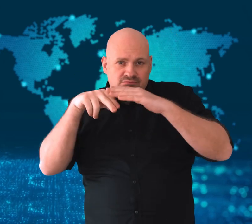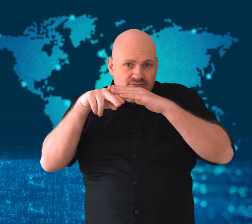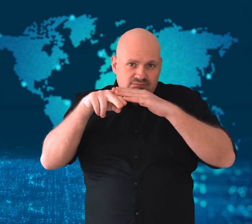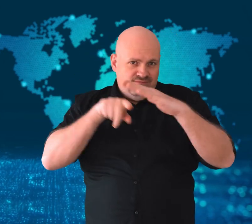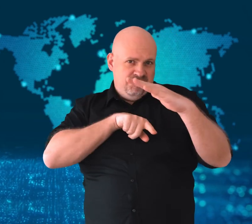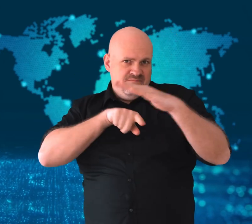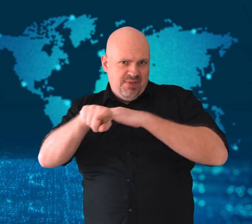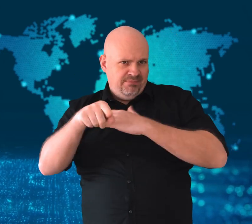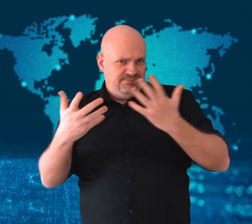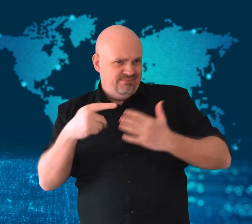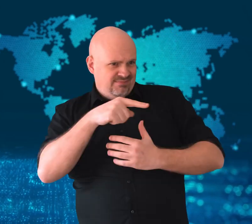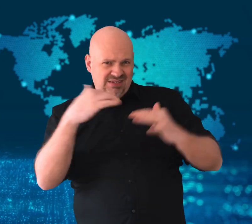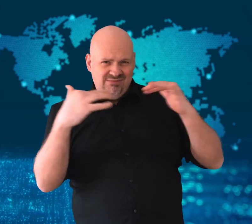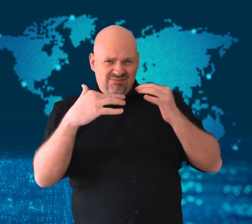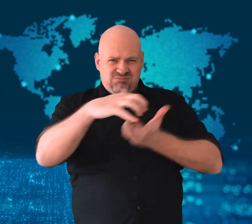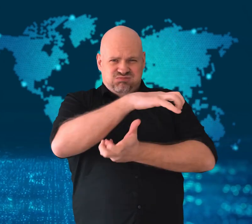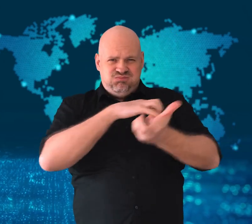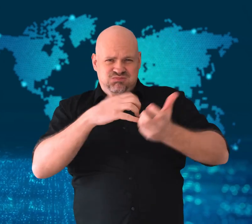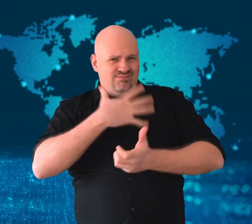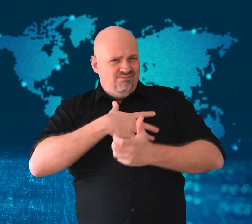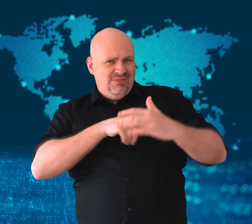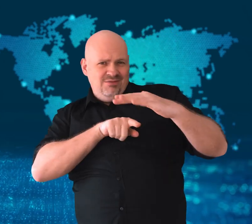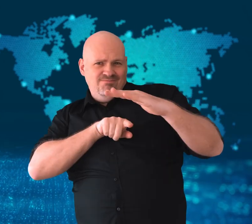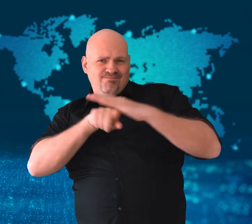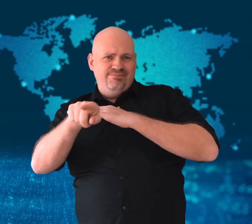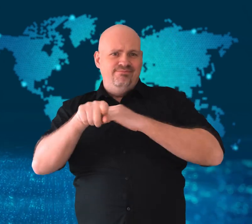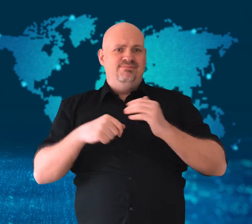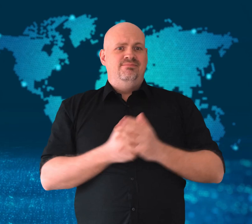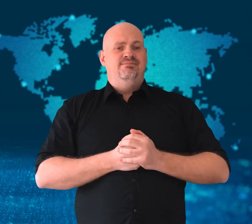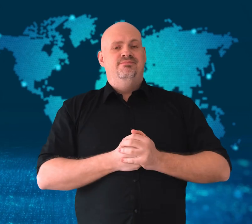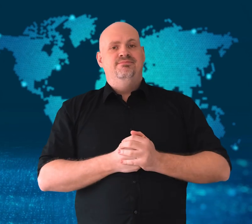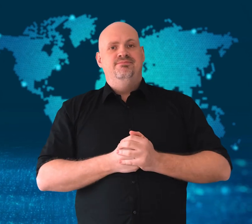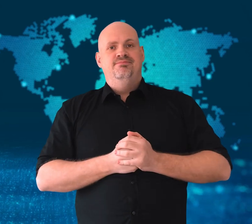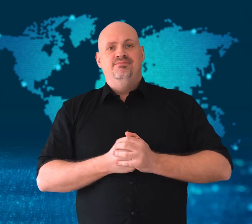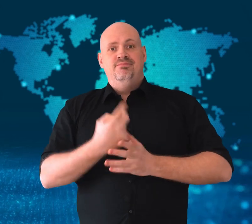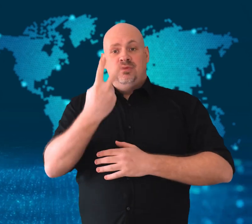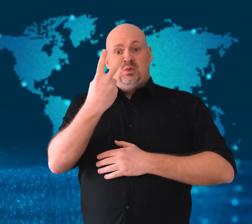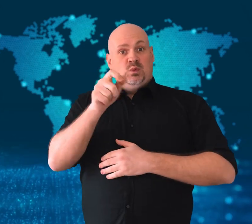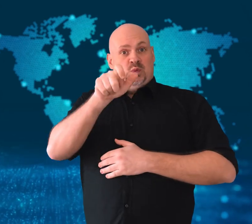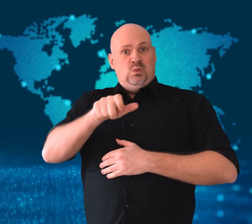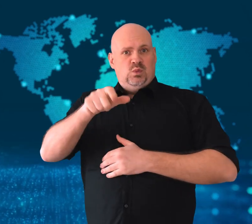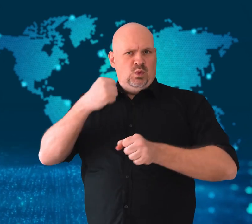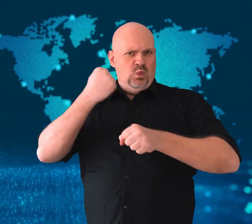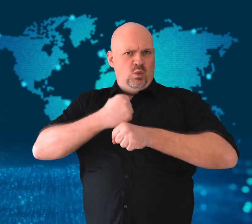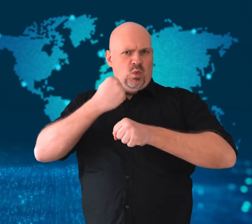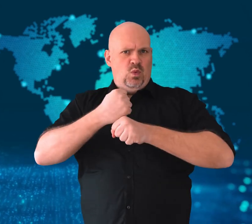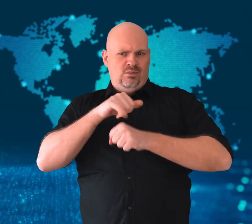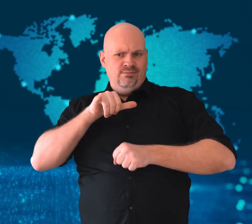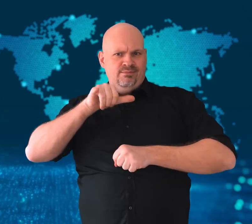and cargos to escape the crisis and unrest in their country.